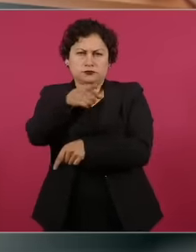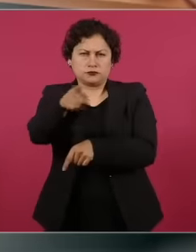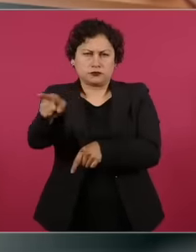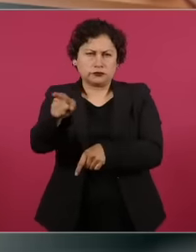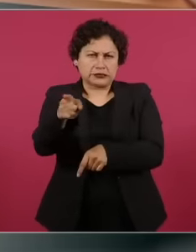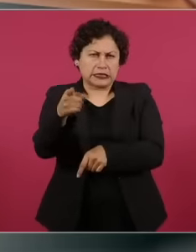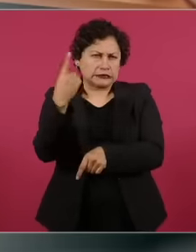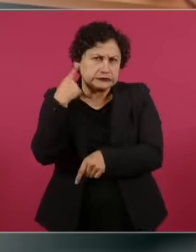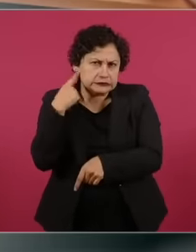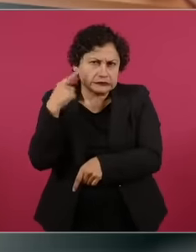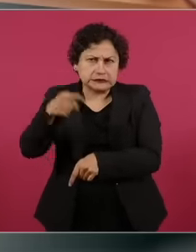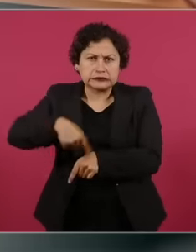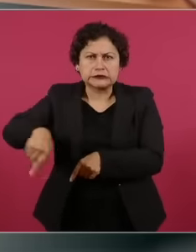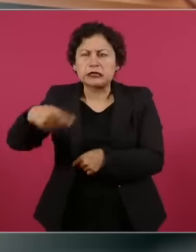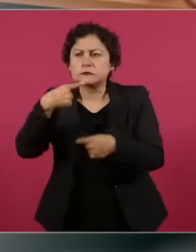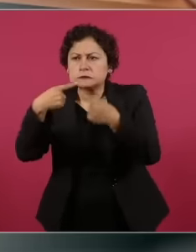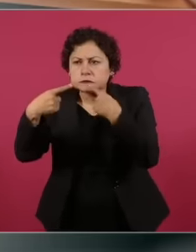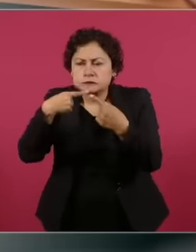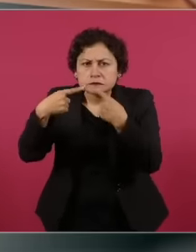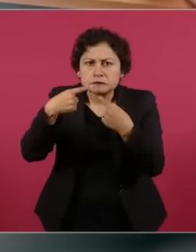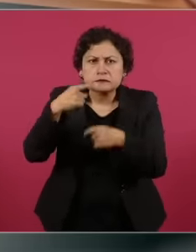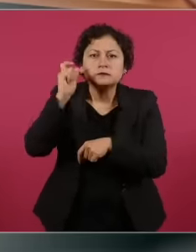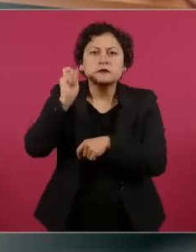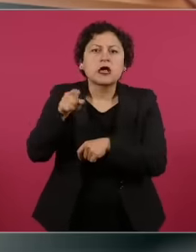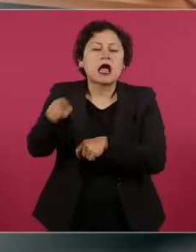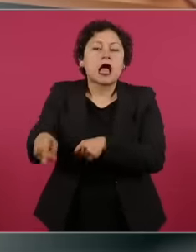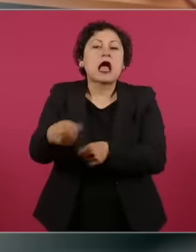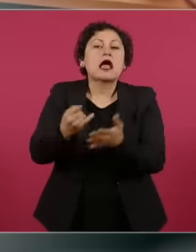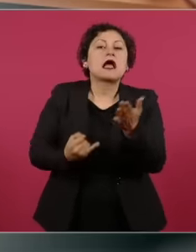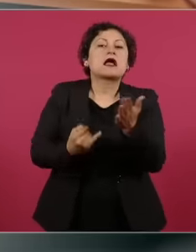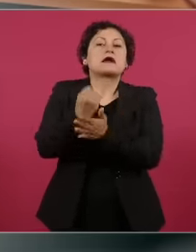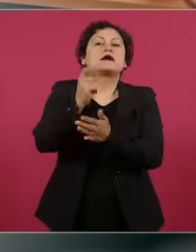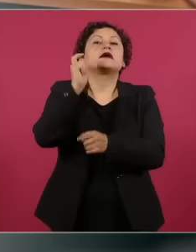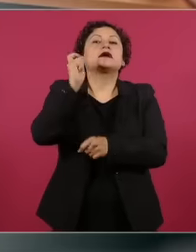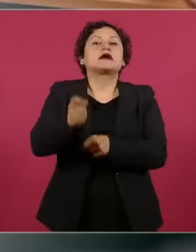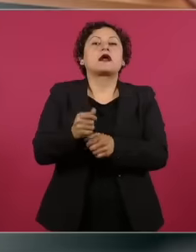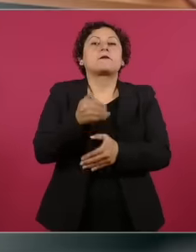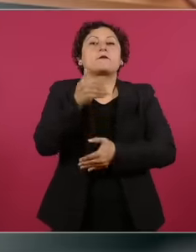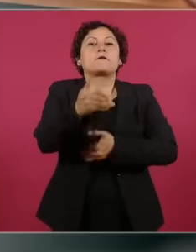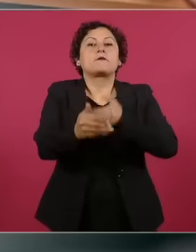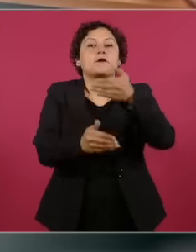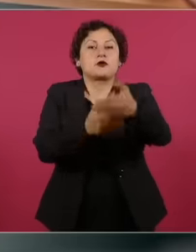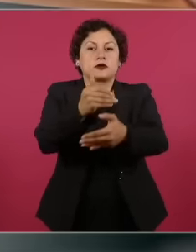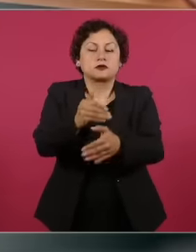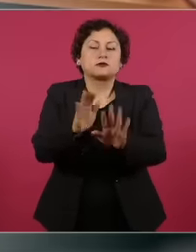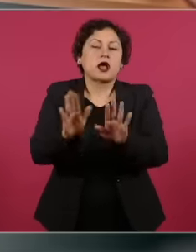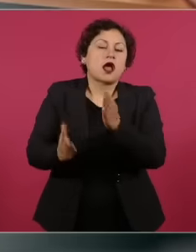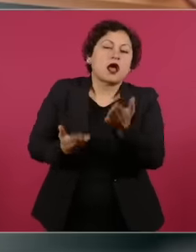one of the demands was that it be progressive, well the proposal is that it be in two stages, the first